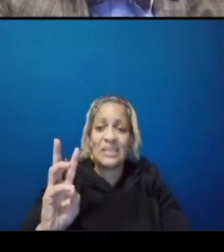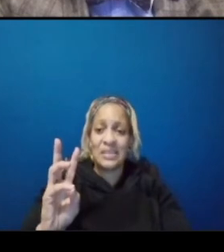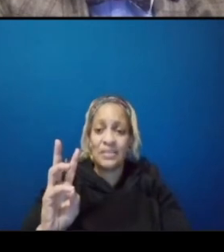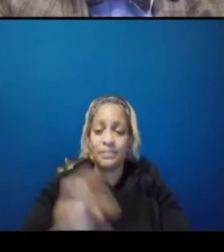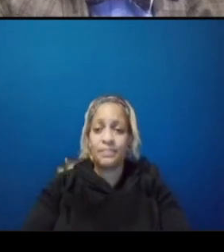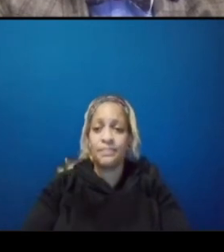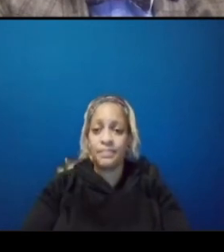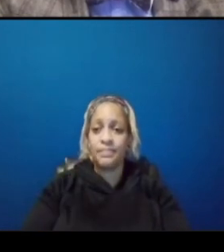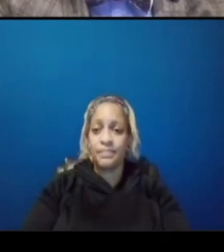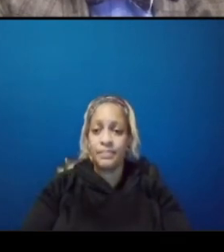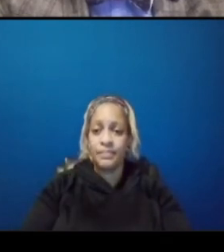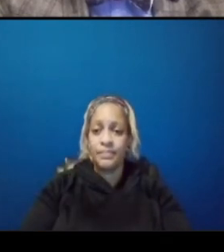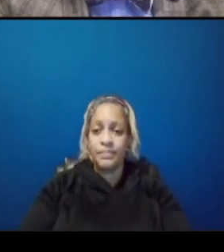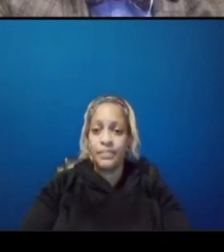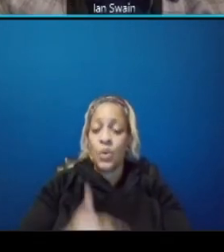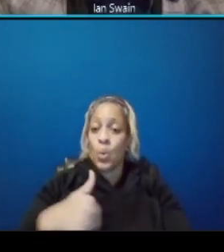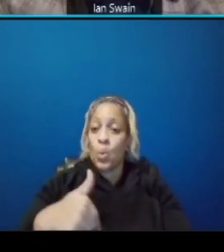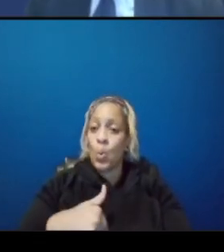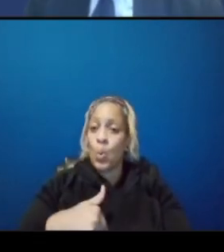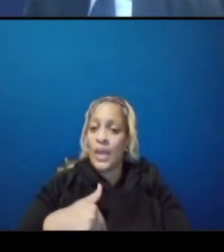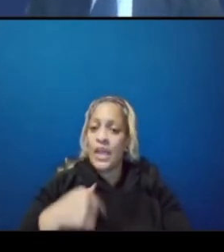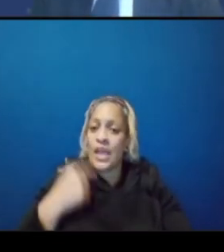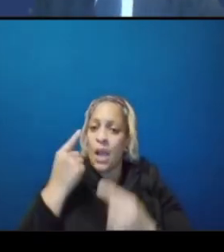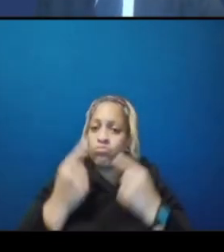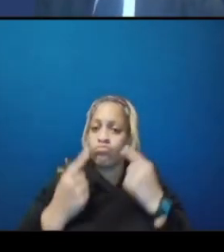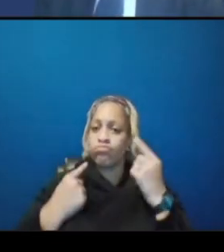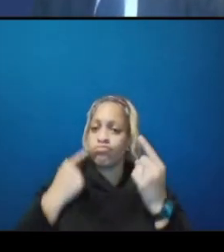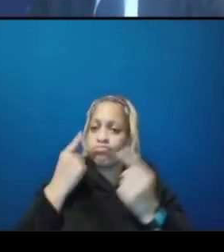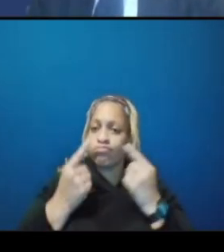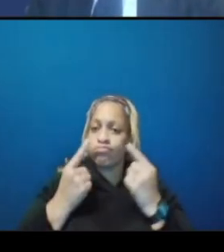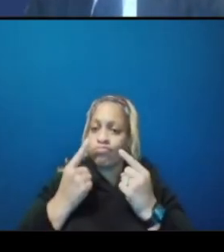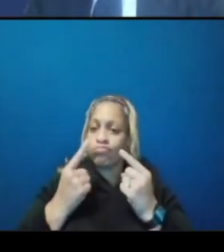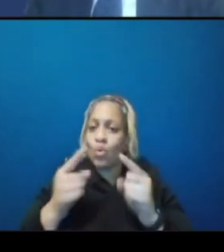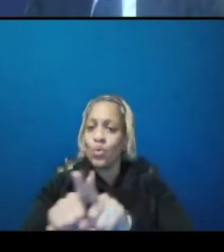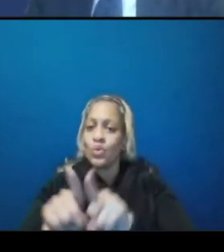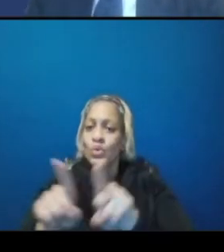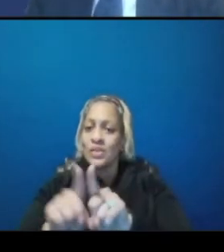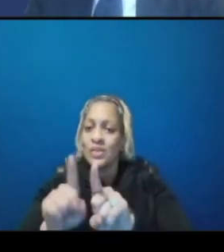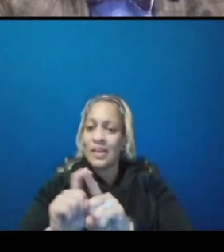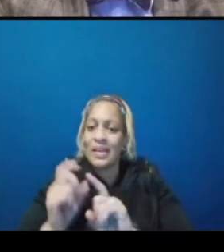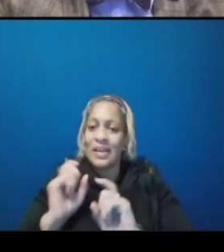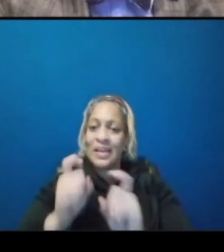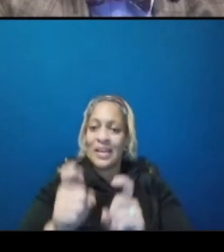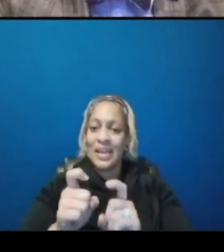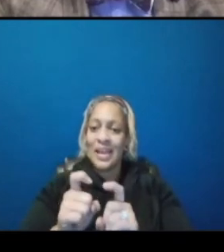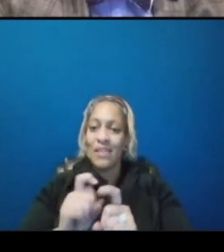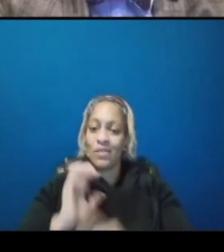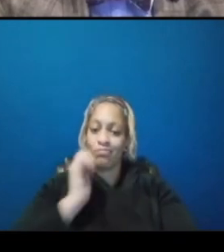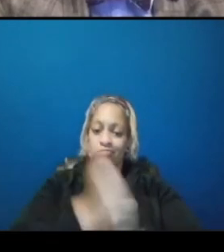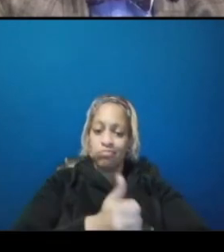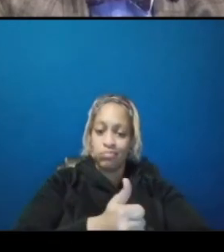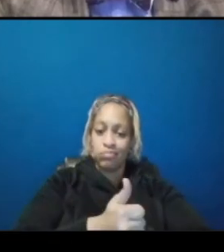have we considered also creating a dedicated priority bus lane for x2 and x9 buses